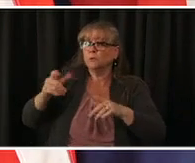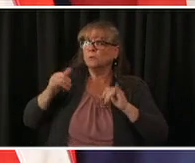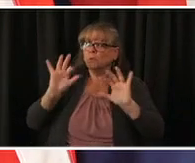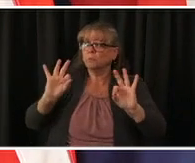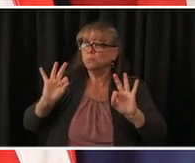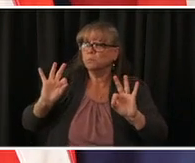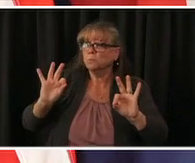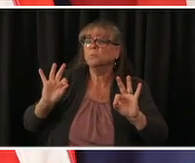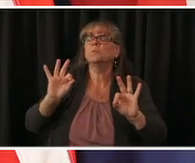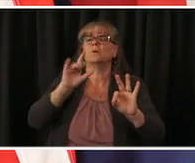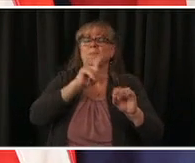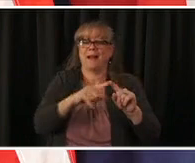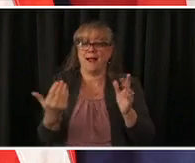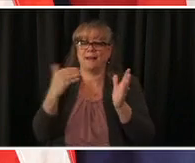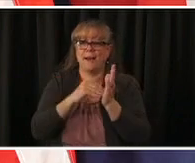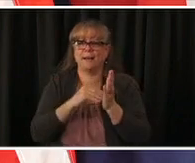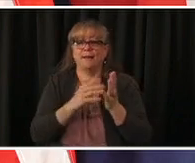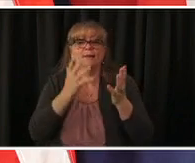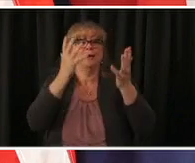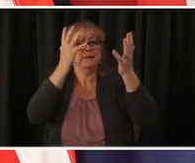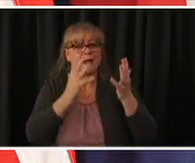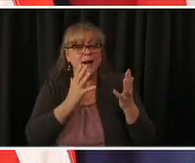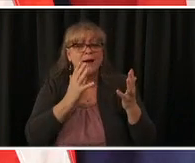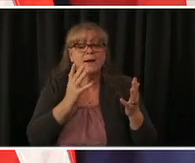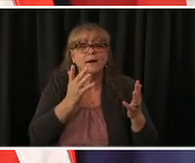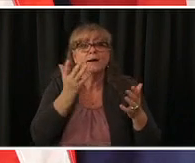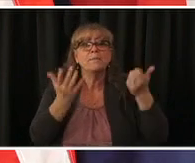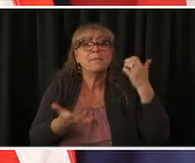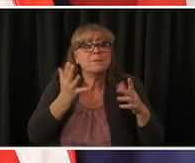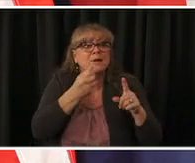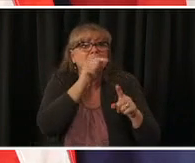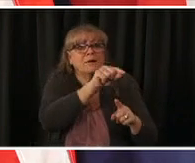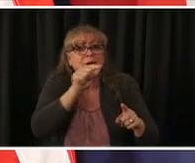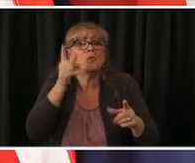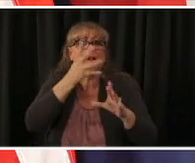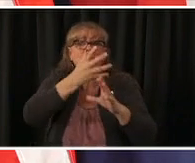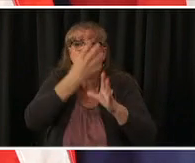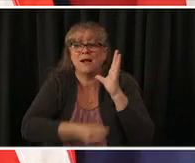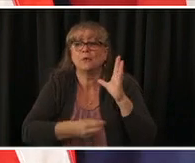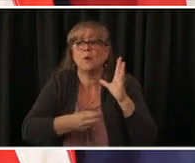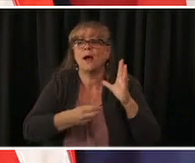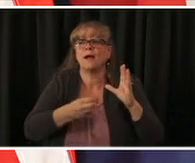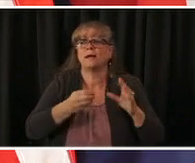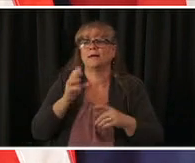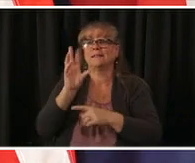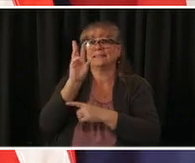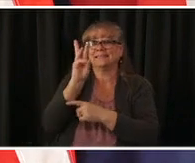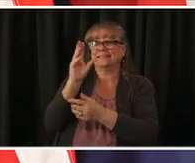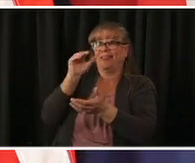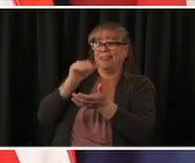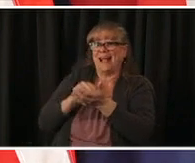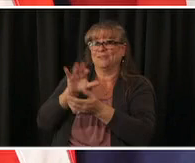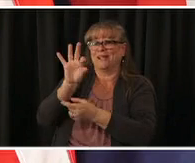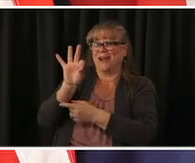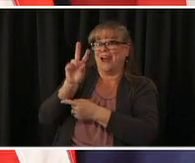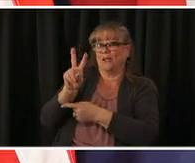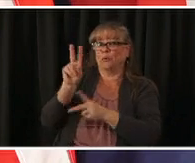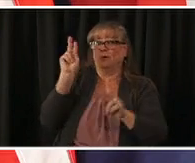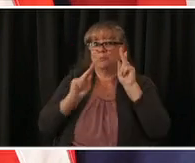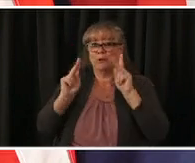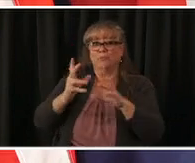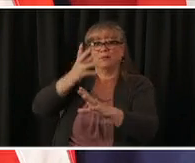uh and we have lost 6092 people to cover 19 in colorado and my thoughts and condolences are